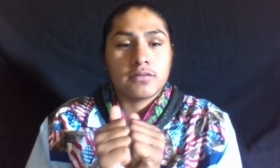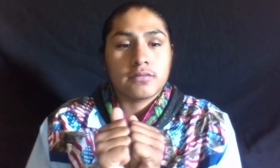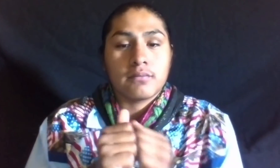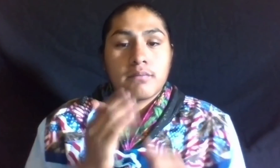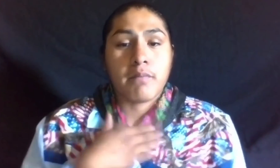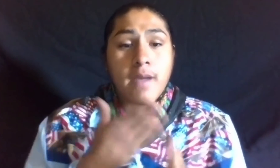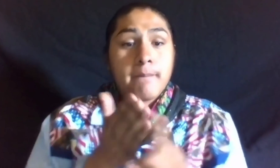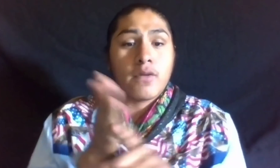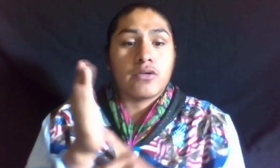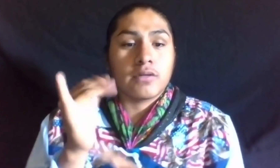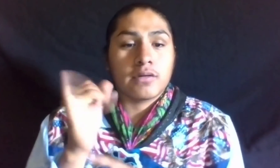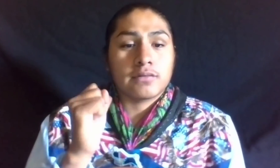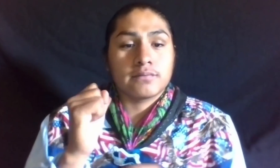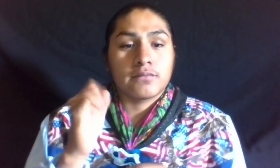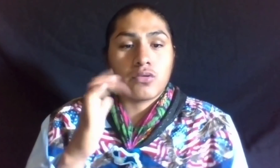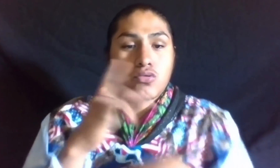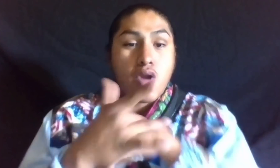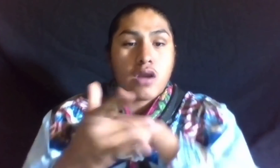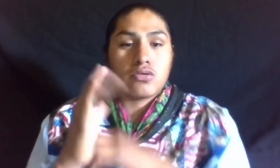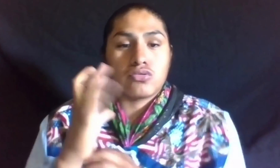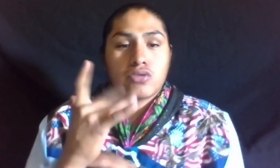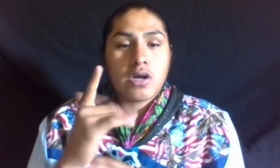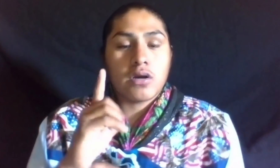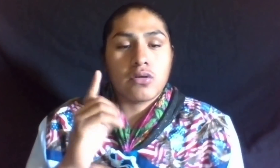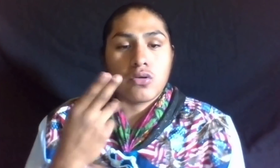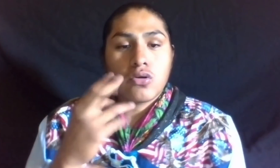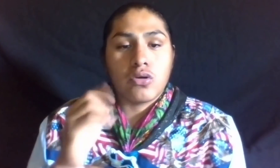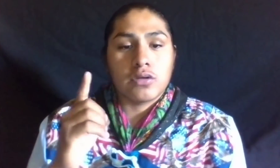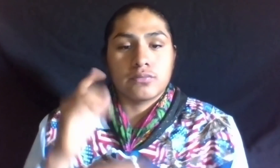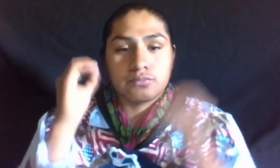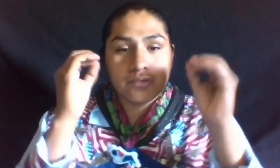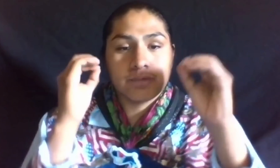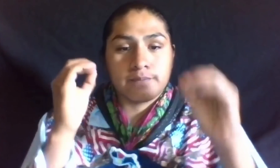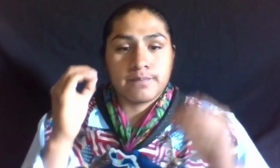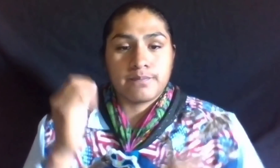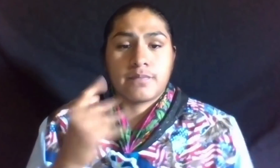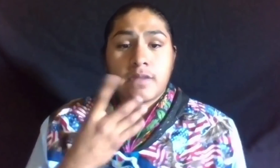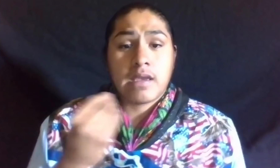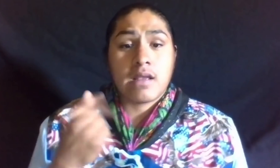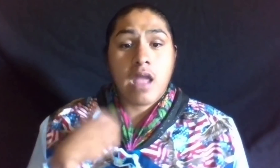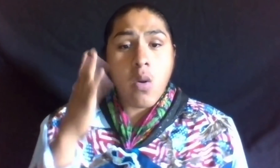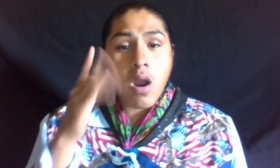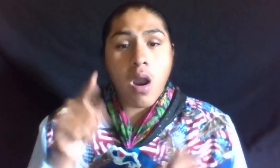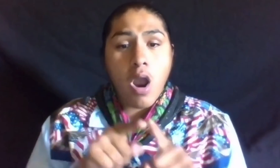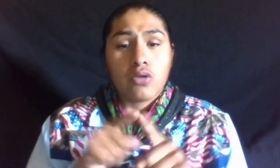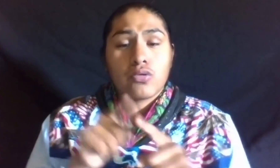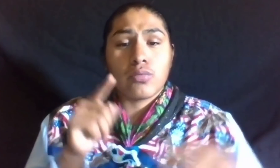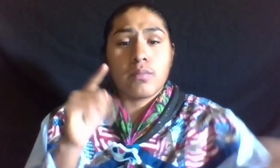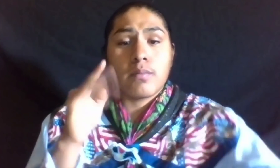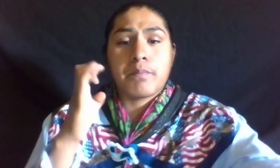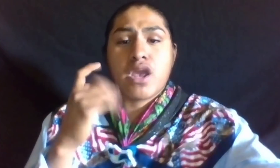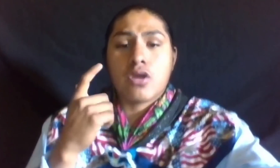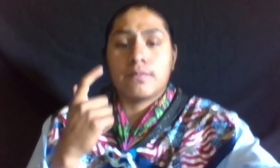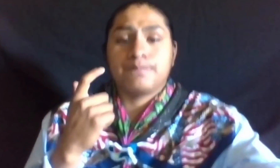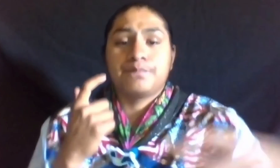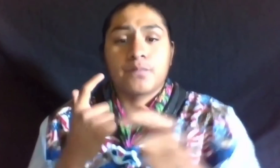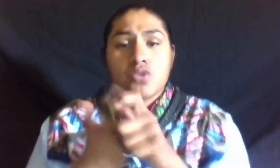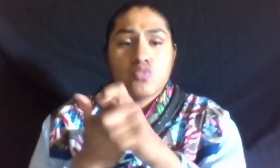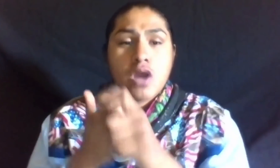AND MY SPORTS CAREE. I AM MAJORING IN EARLY CHILDHOOD TEACHING,